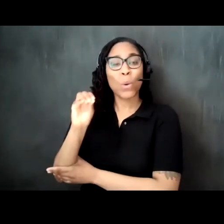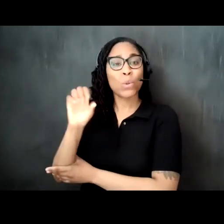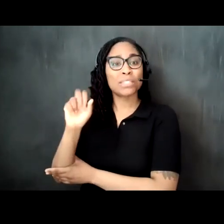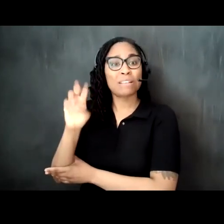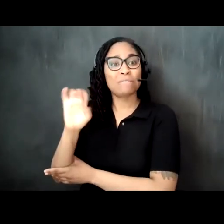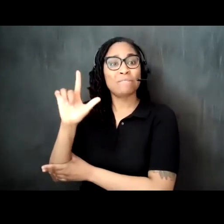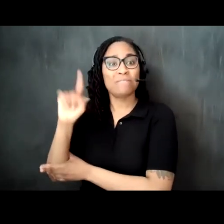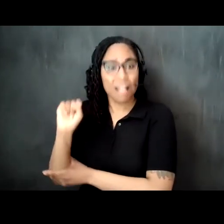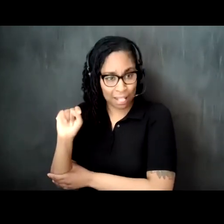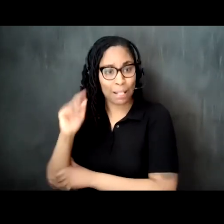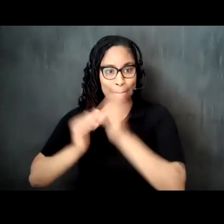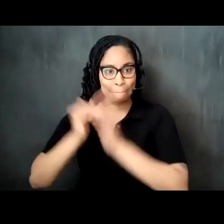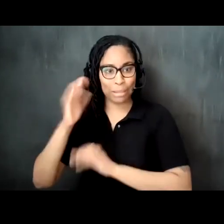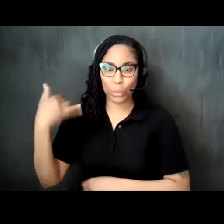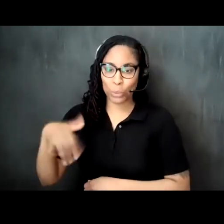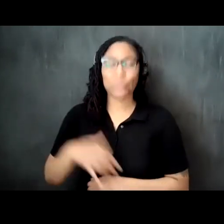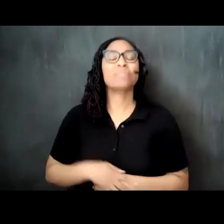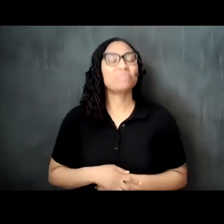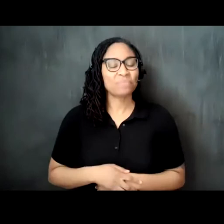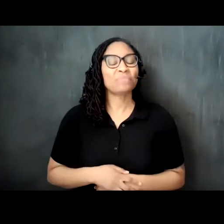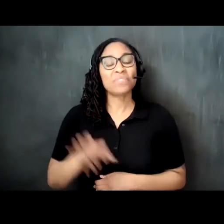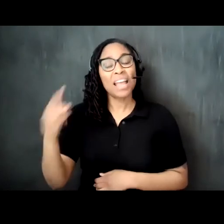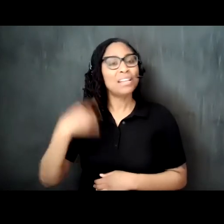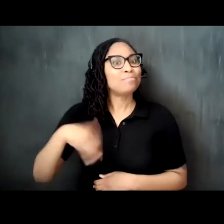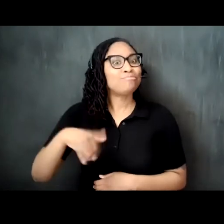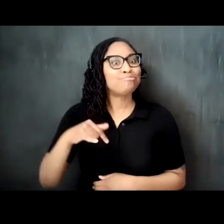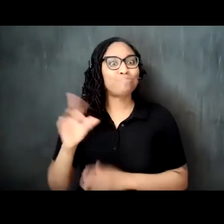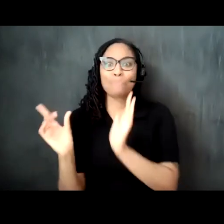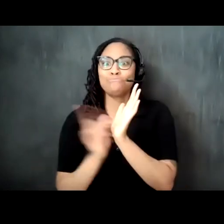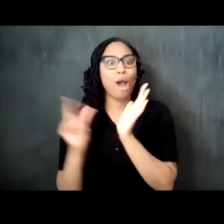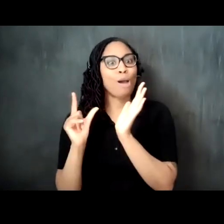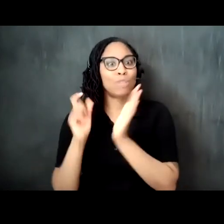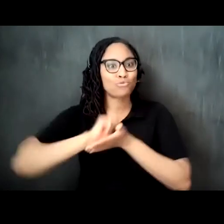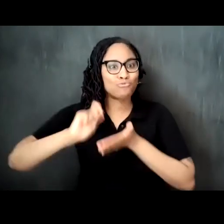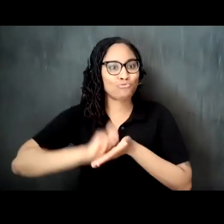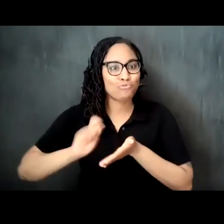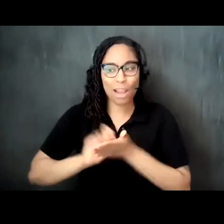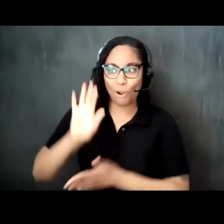she is a published writer and her photography has been featured in the high park art center